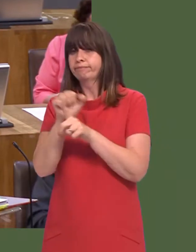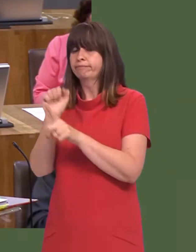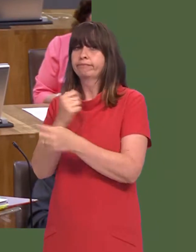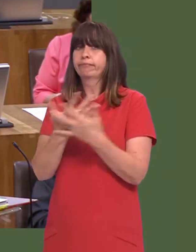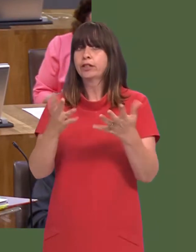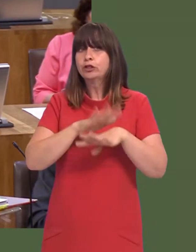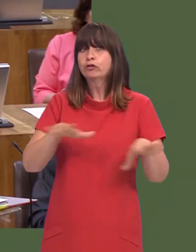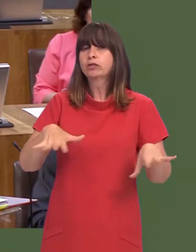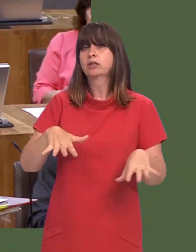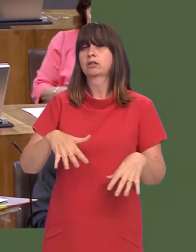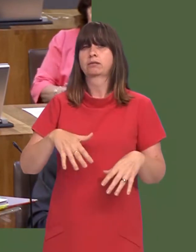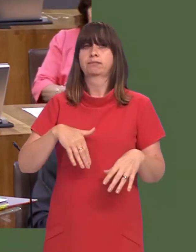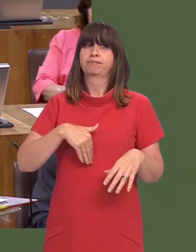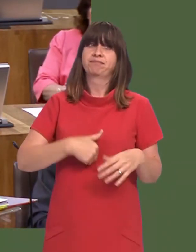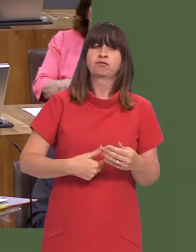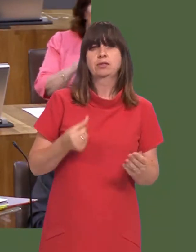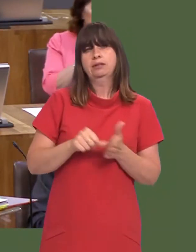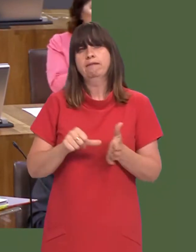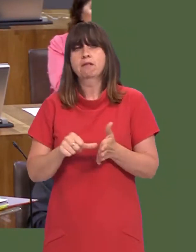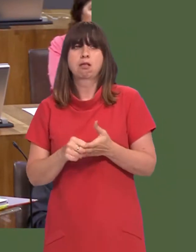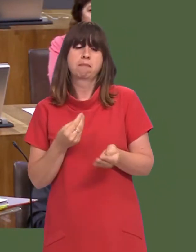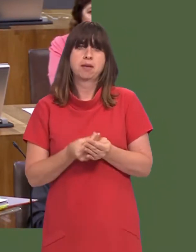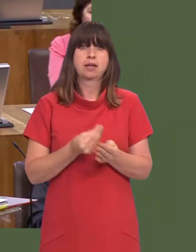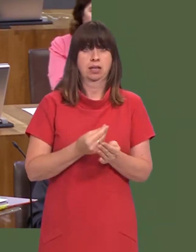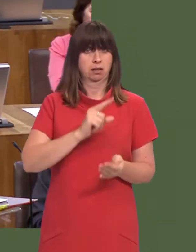children who find themselves in families who are unable to cope financially, which is why